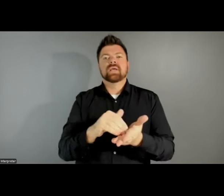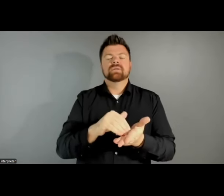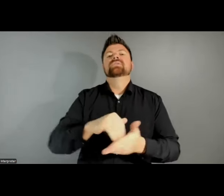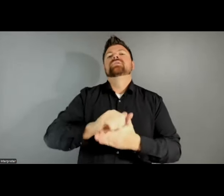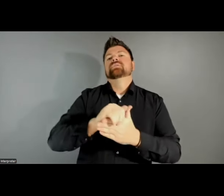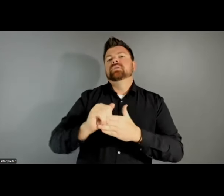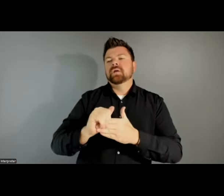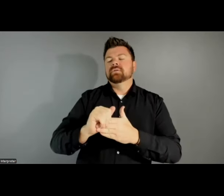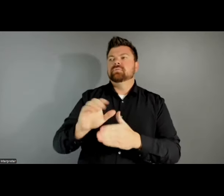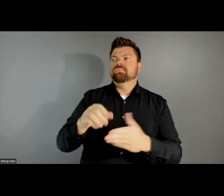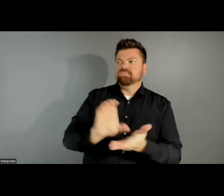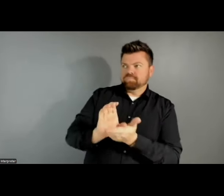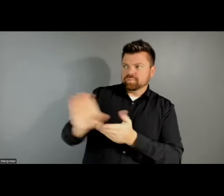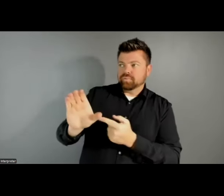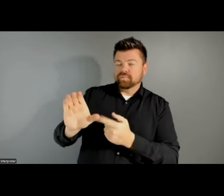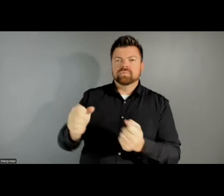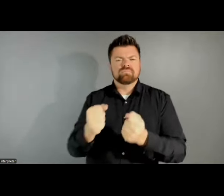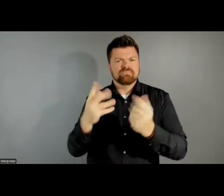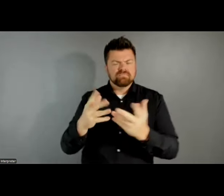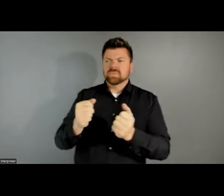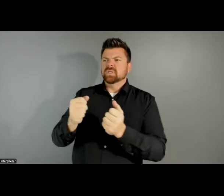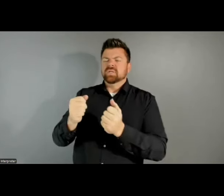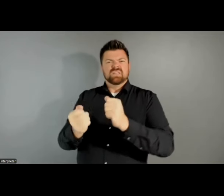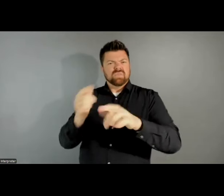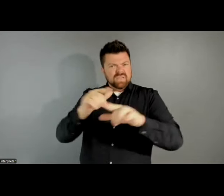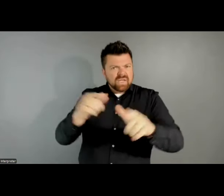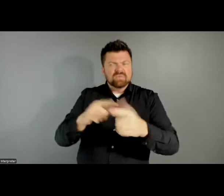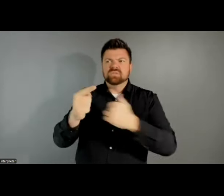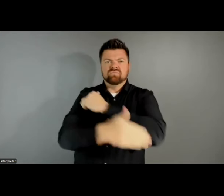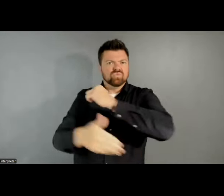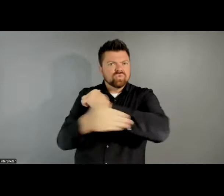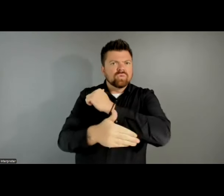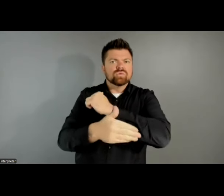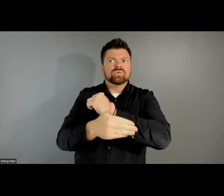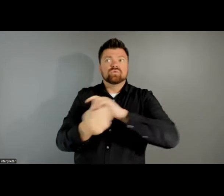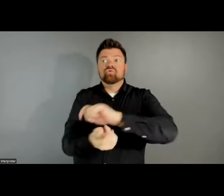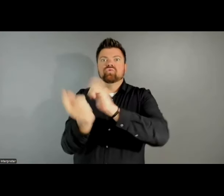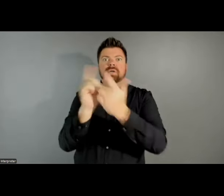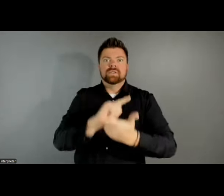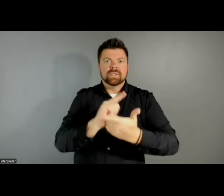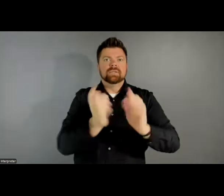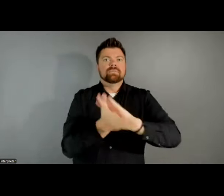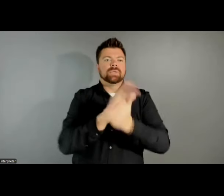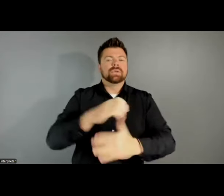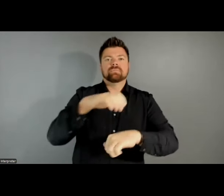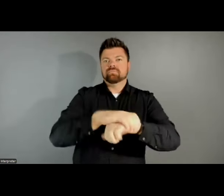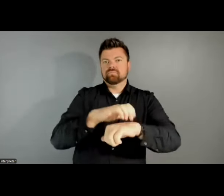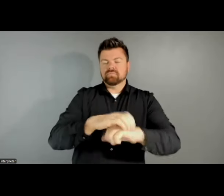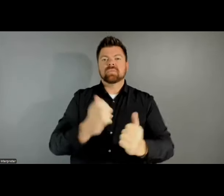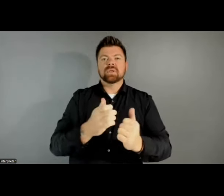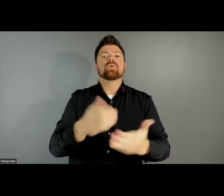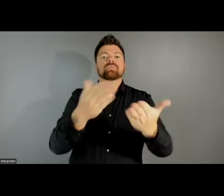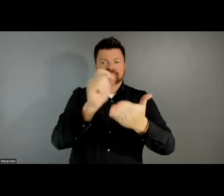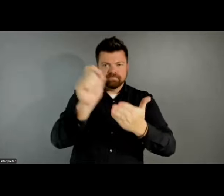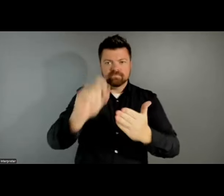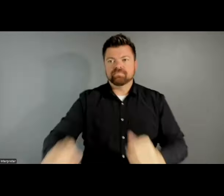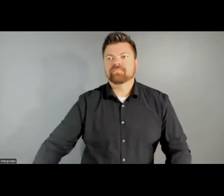translate works from 18 languages and 21 countries into English. Please mark your ballot. National